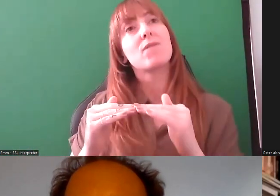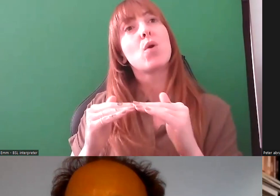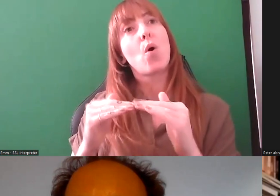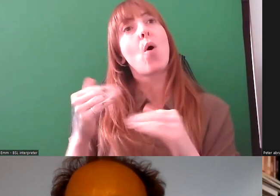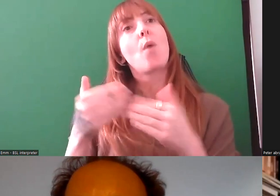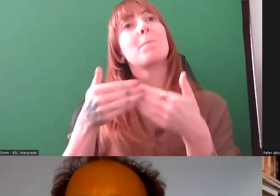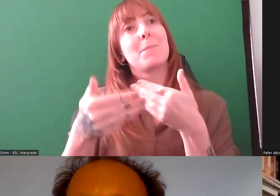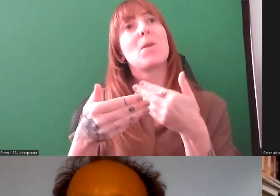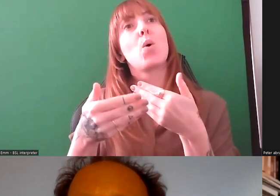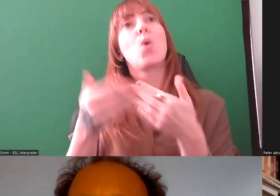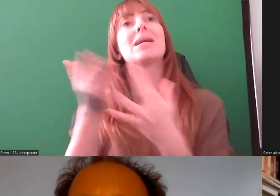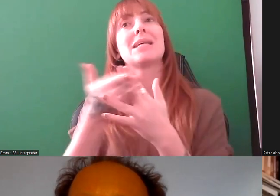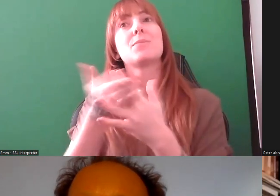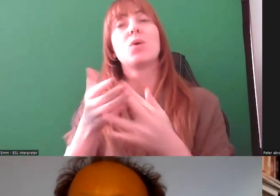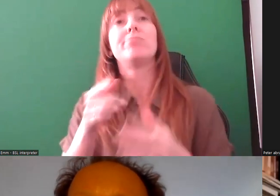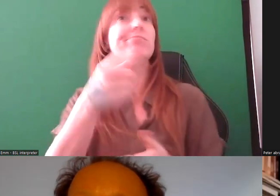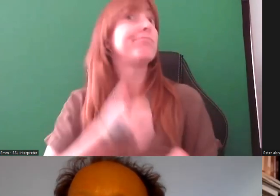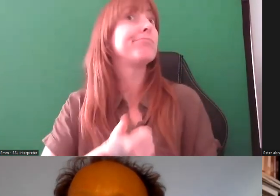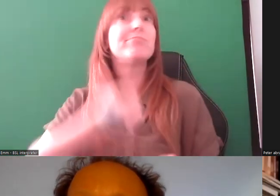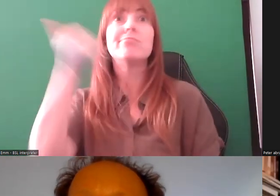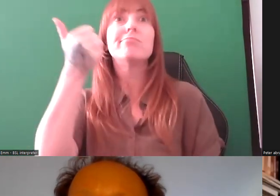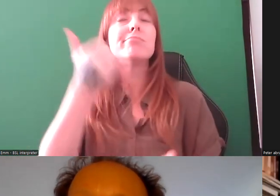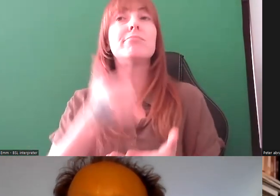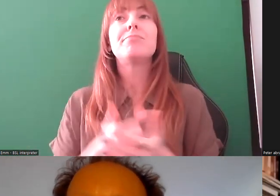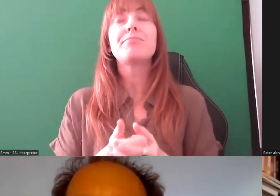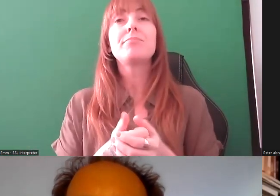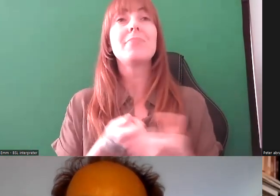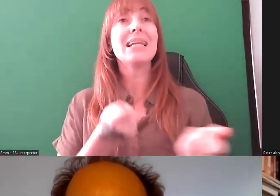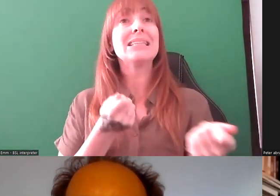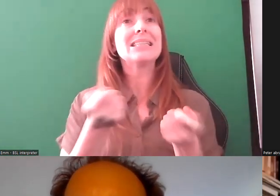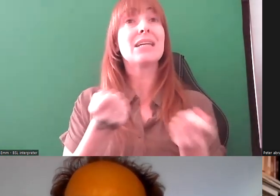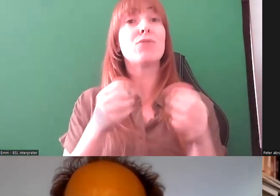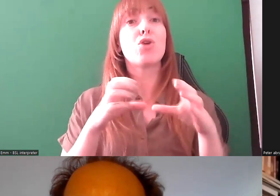about that was, steering group members who've been involved in this project who are really